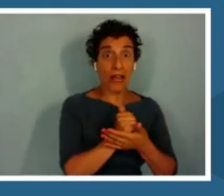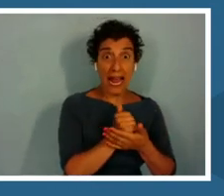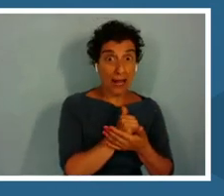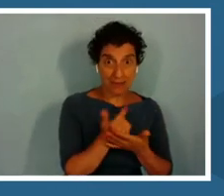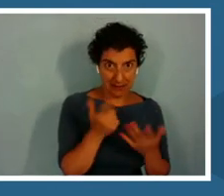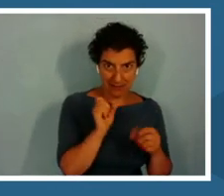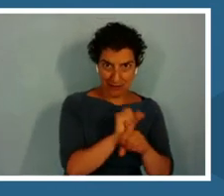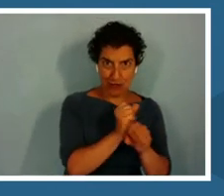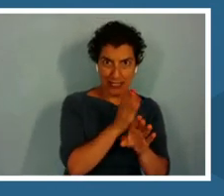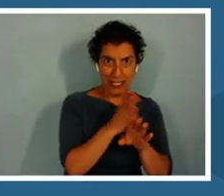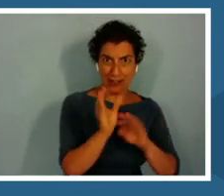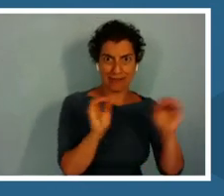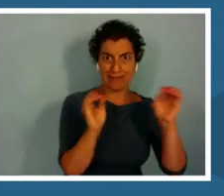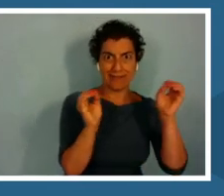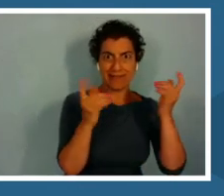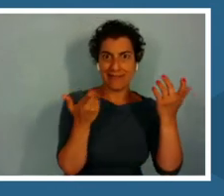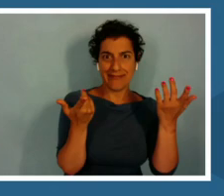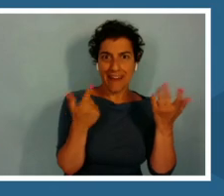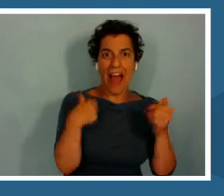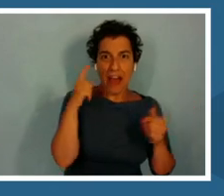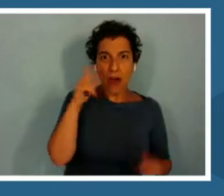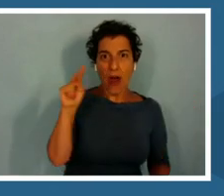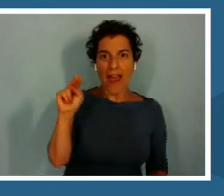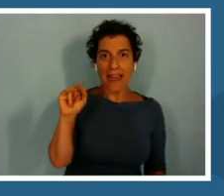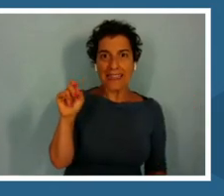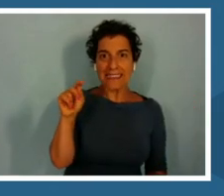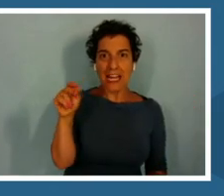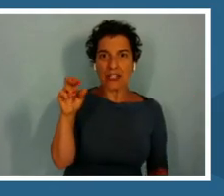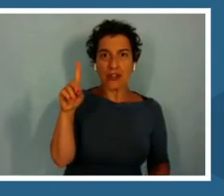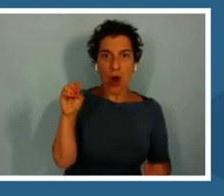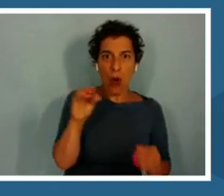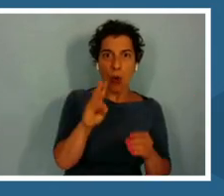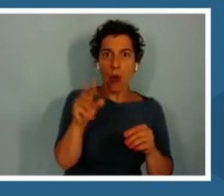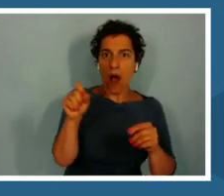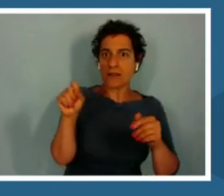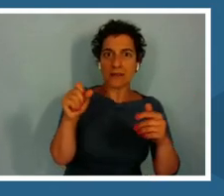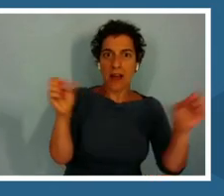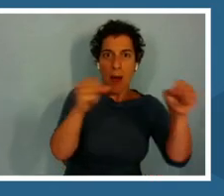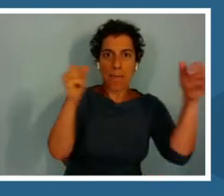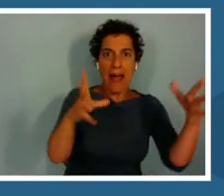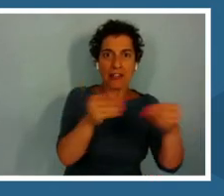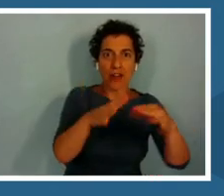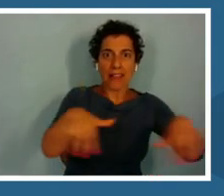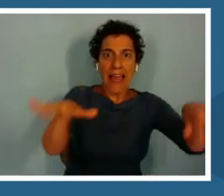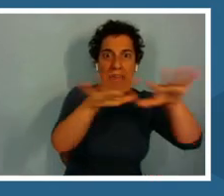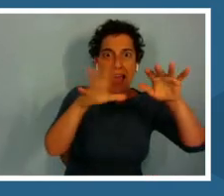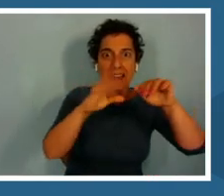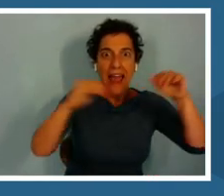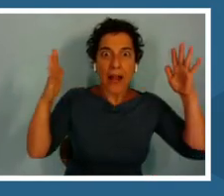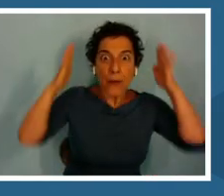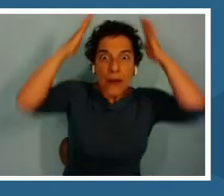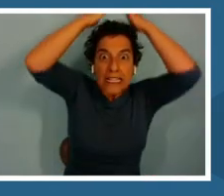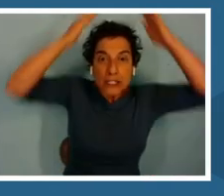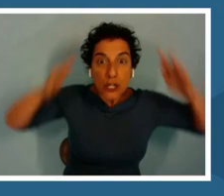I thought Nintendo was this magical land that wizards lived in and created these out of